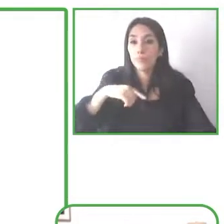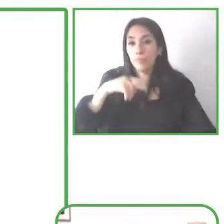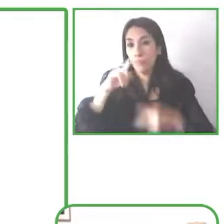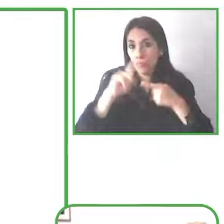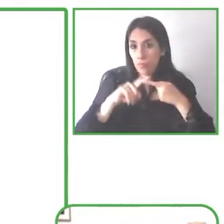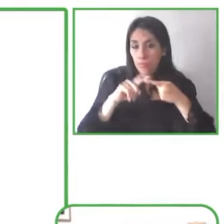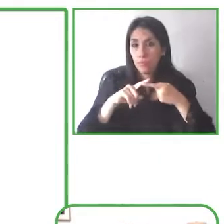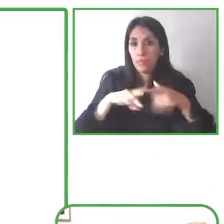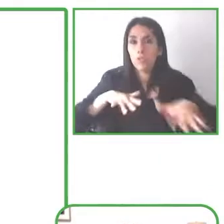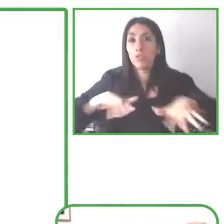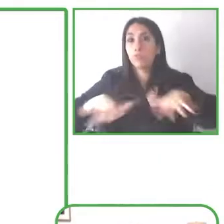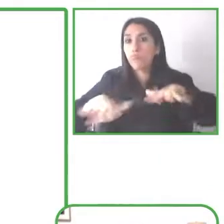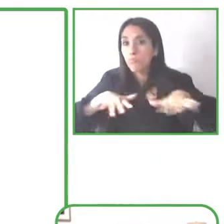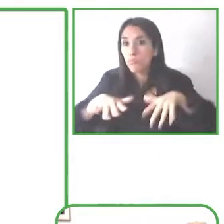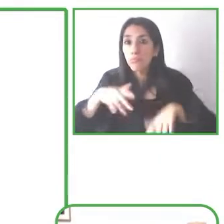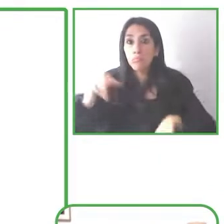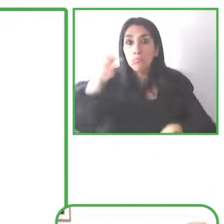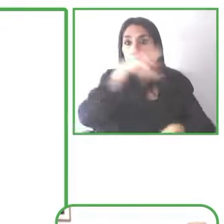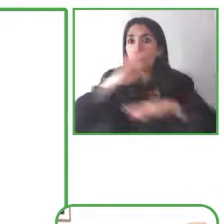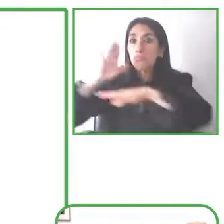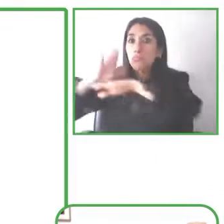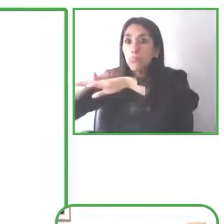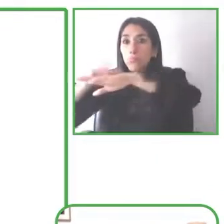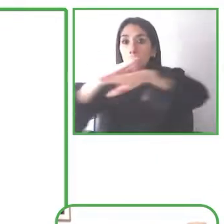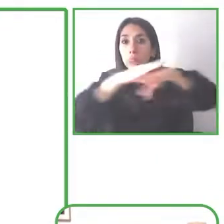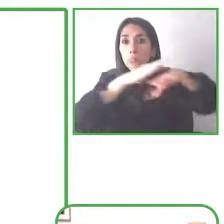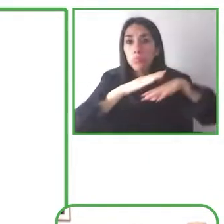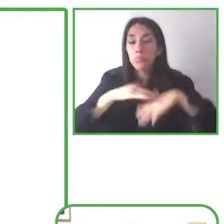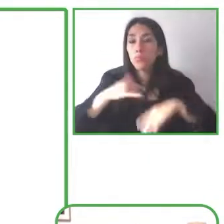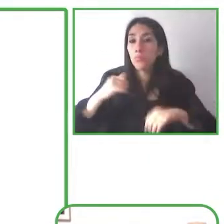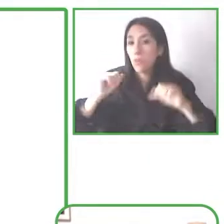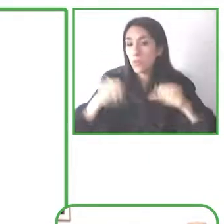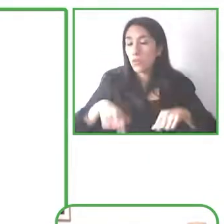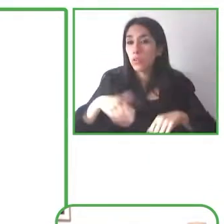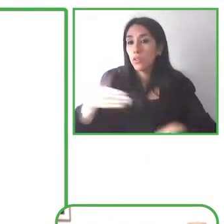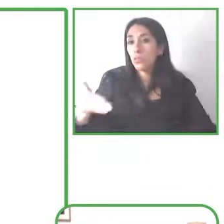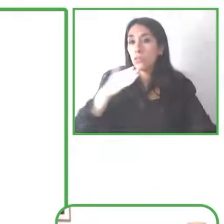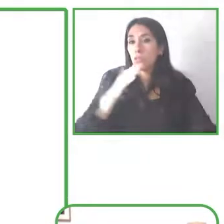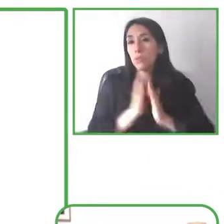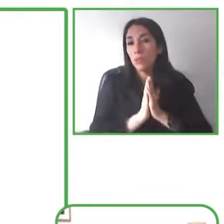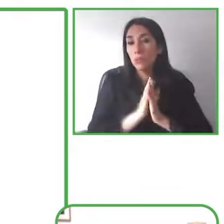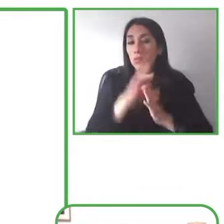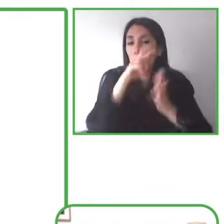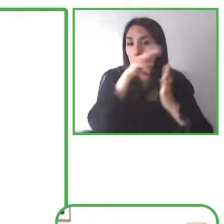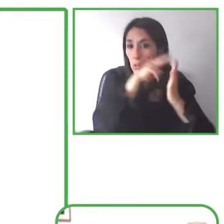it can read food labels and a number of other things and in